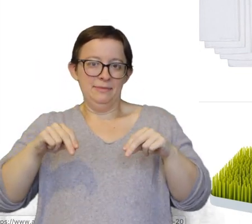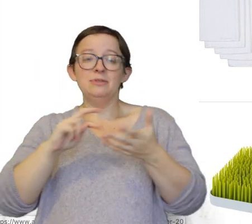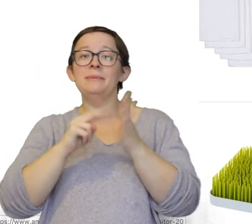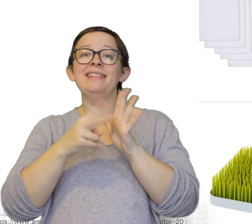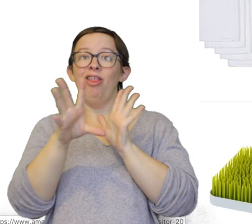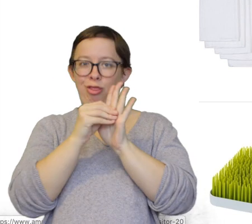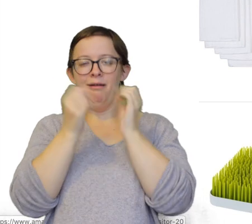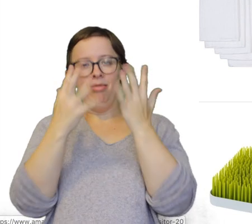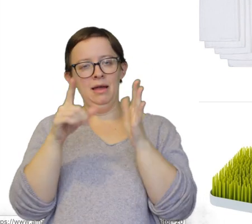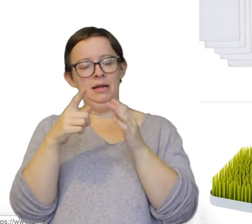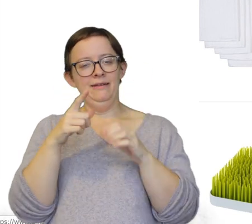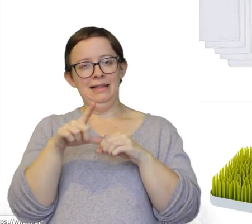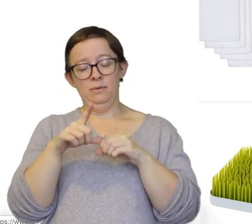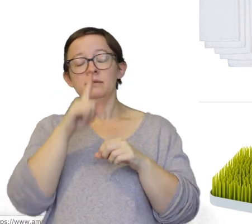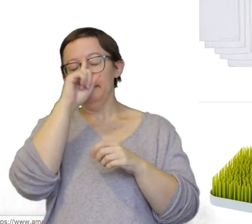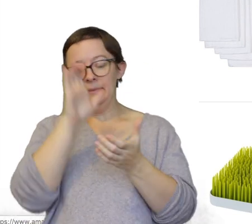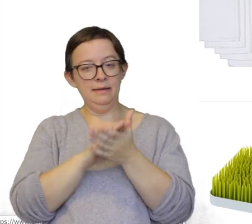So they absorb lots of liquid. Believe me don't get boojie...